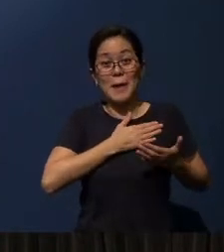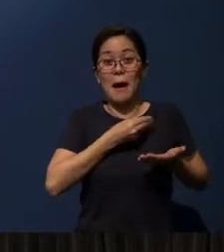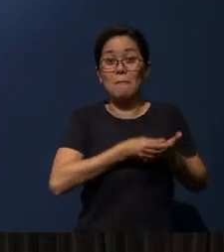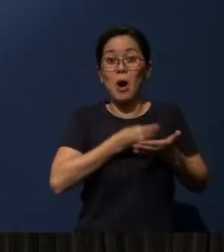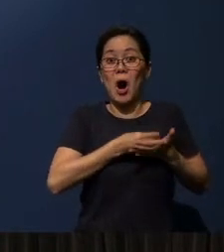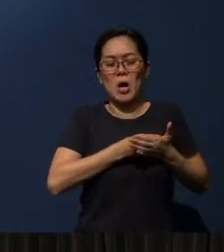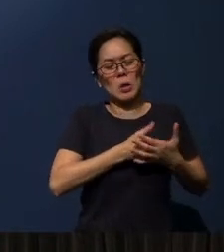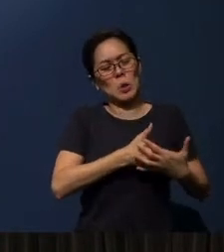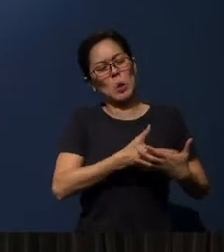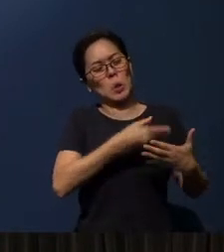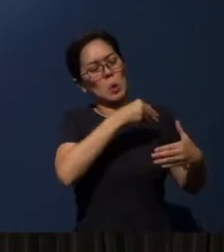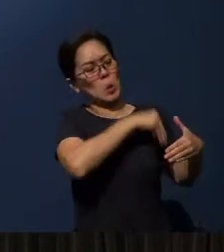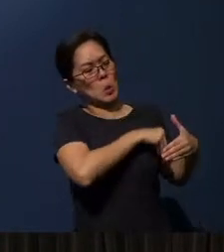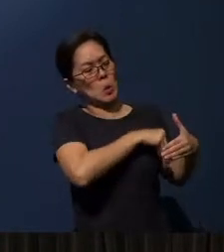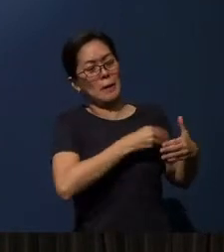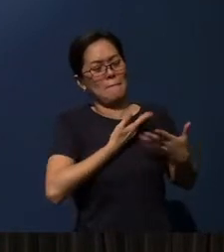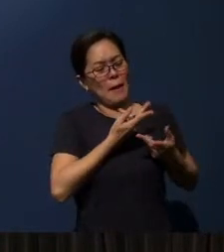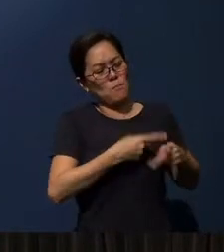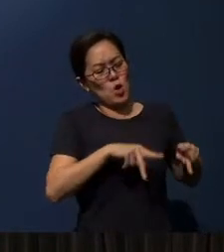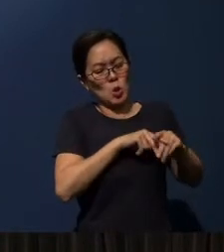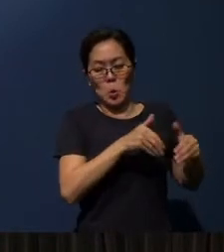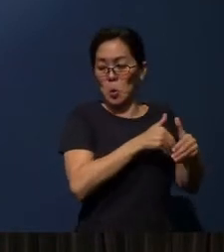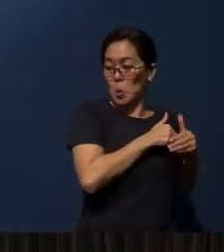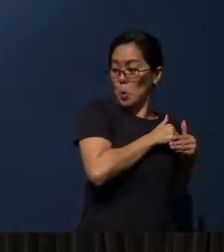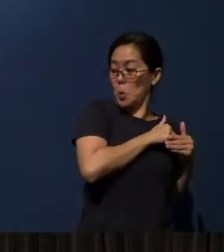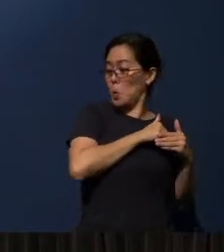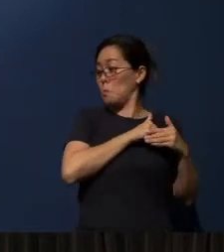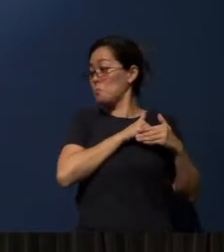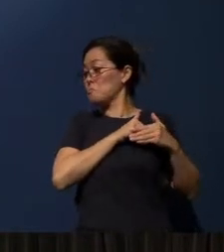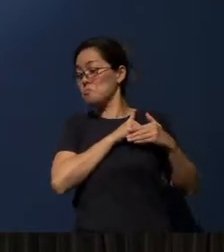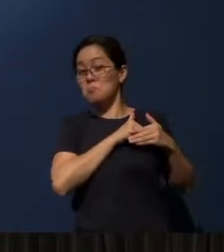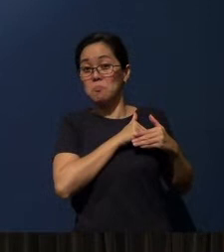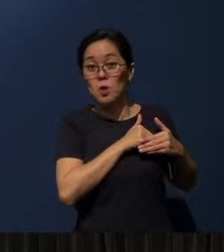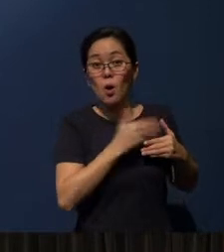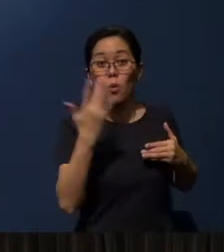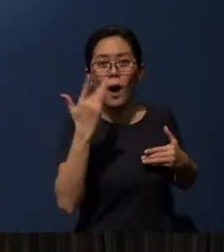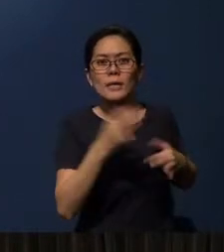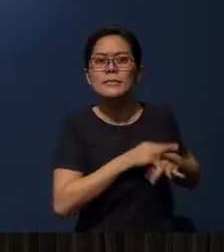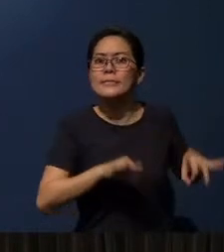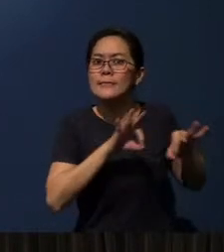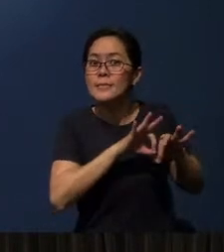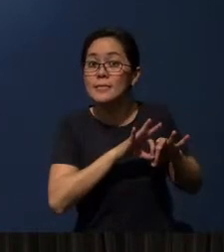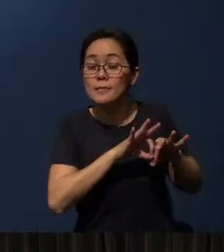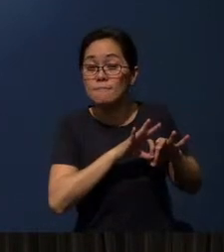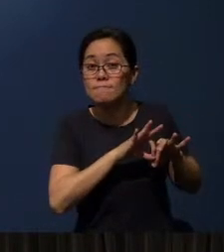I hide my precious things from other people. Because they're important to me.